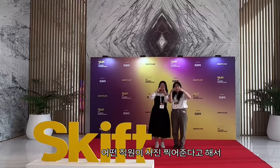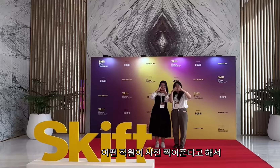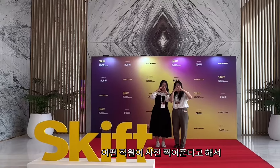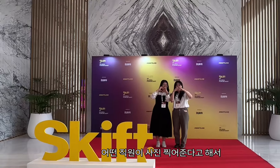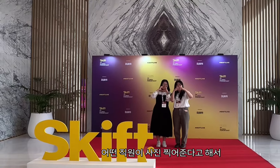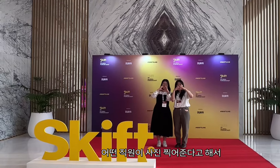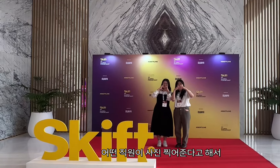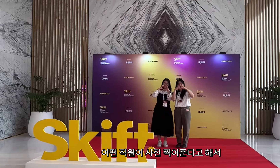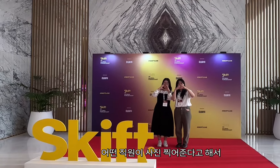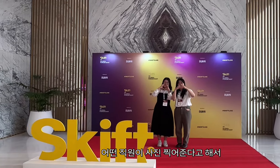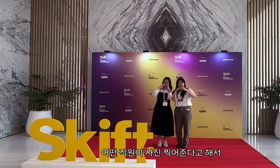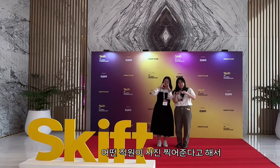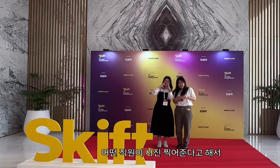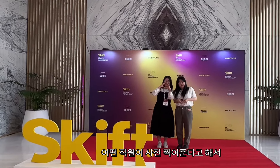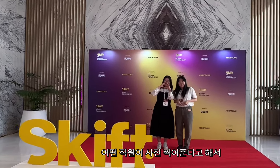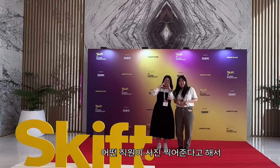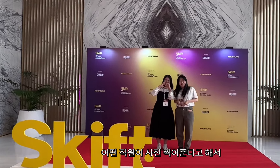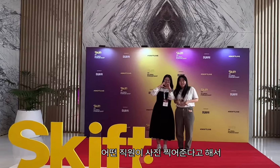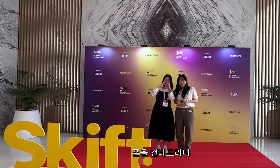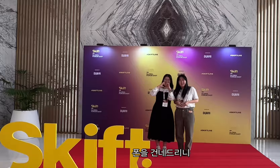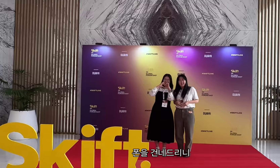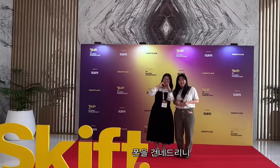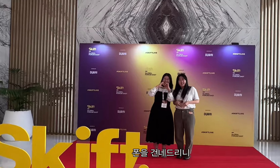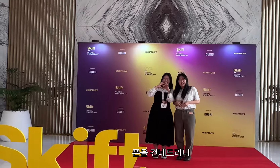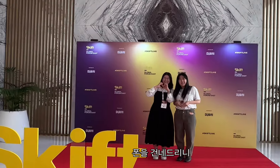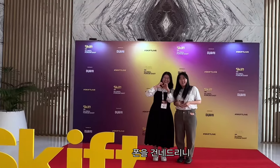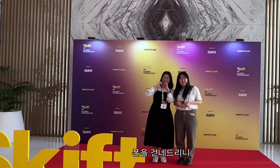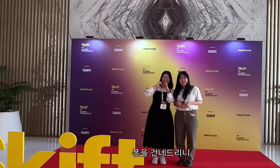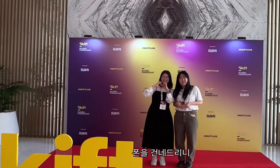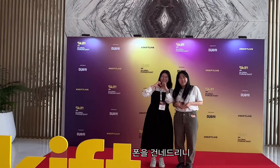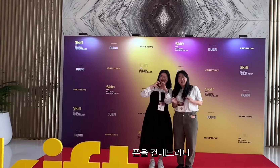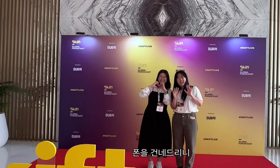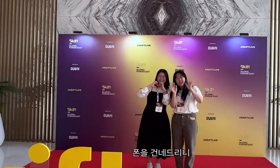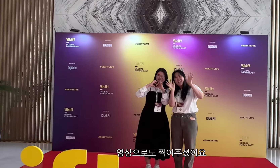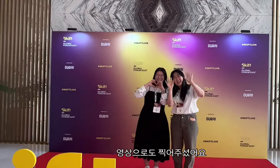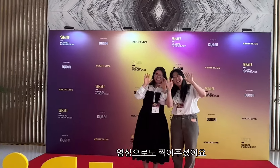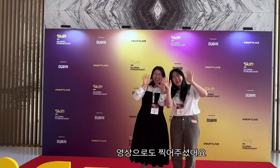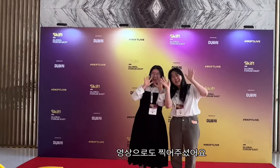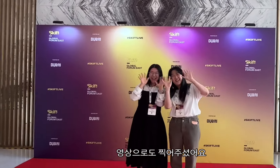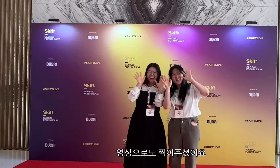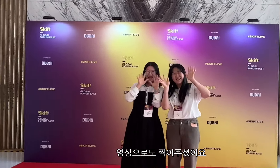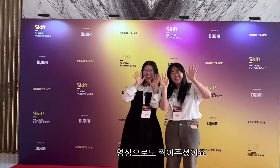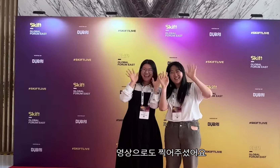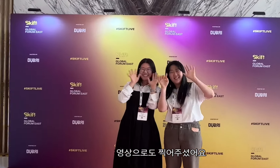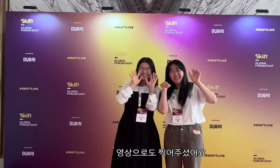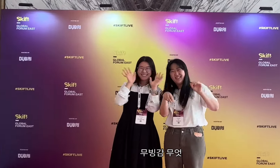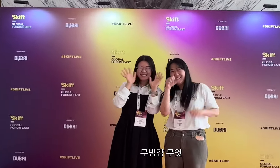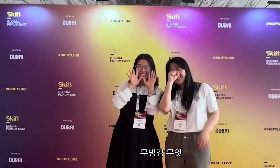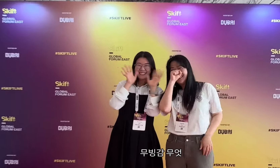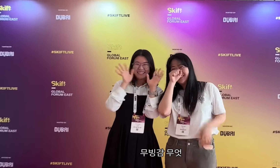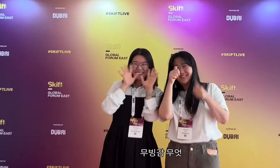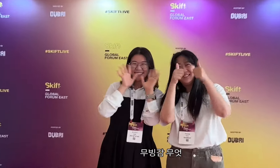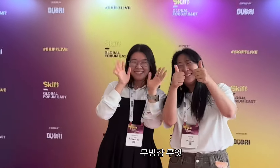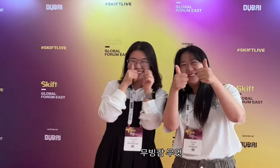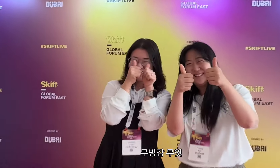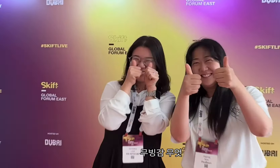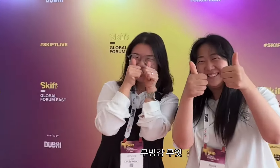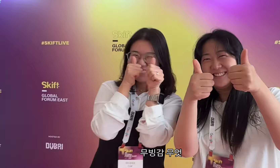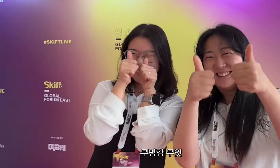A staff member said he could take a picture, so I handed him my phone and he took a video as well. What a moving feeling.